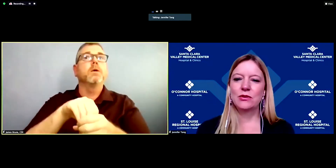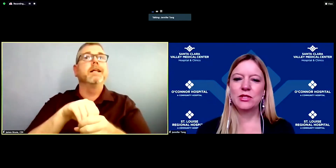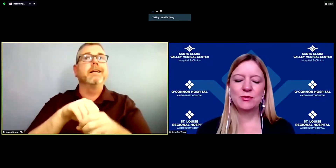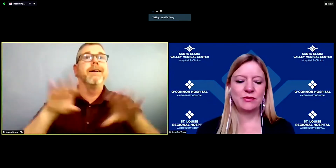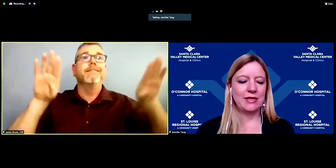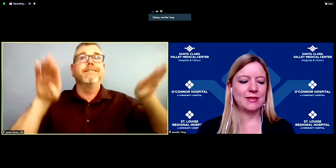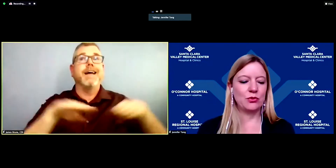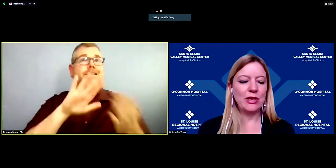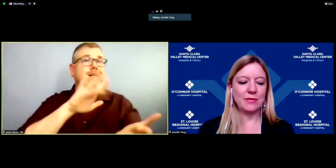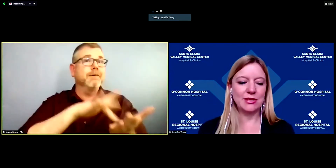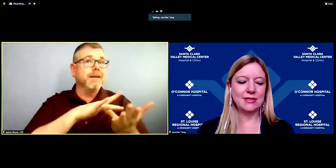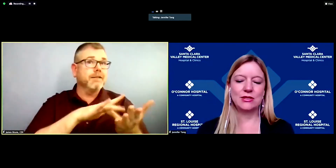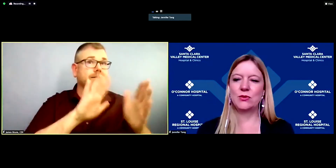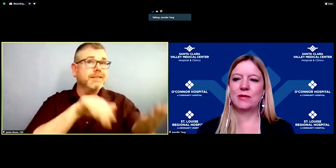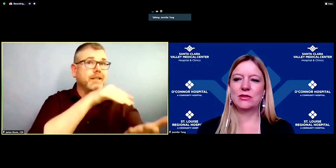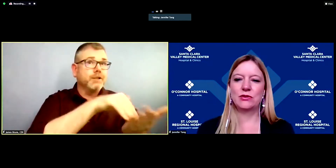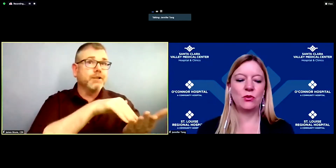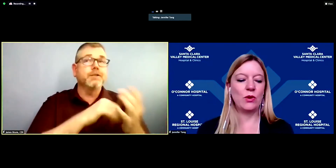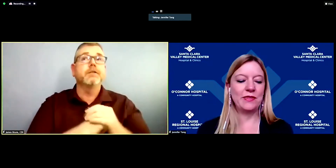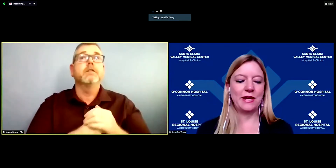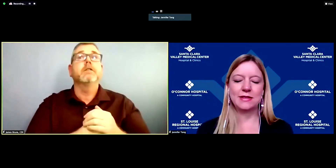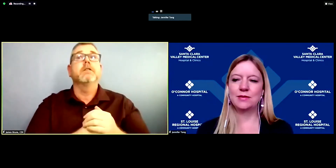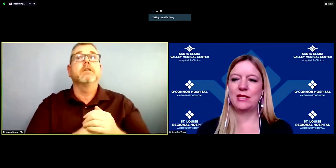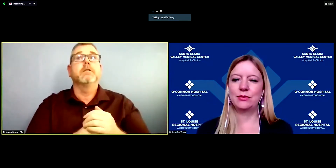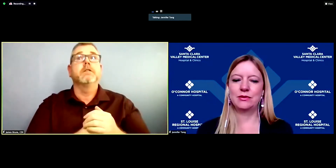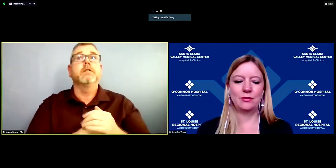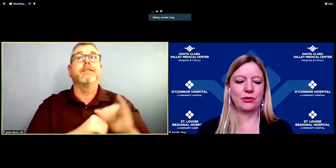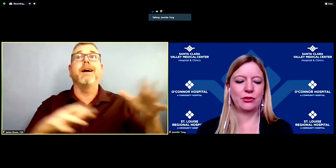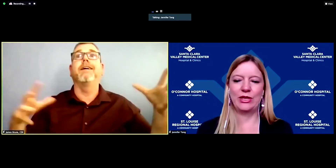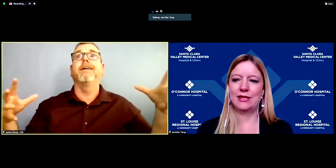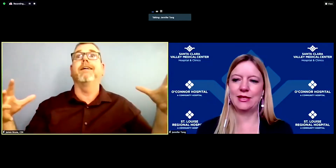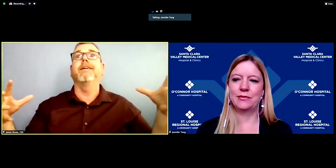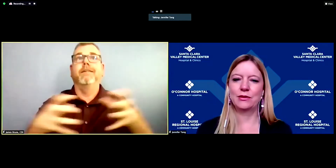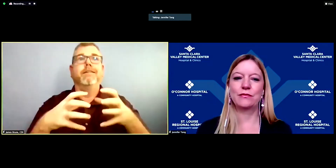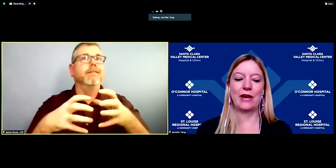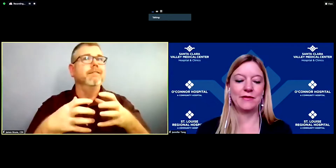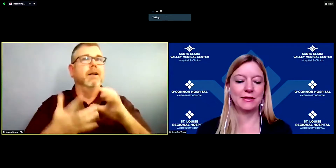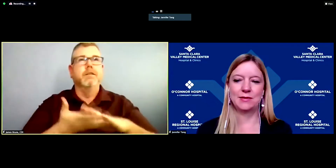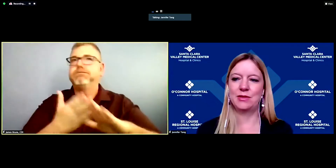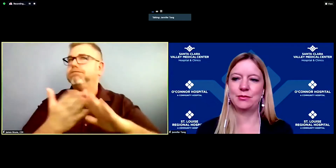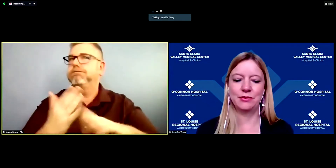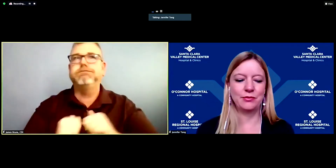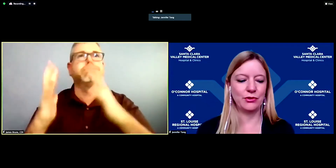which provides appointments to up to 1,000 people per weekday, 5,000 people per week.